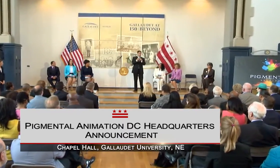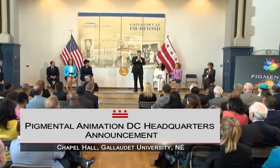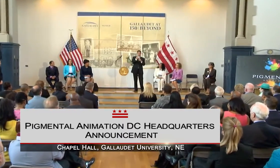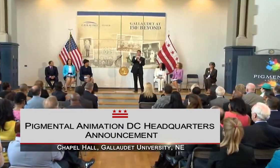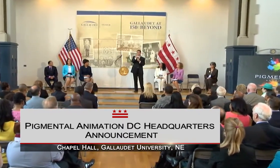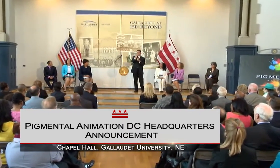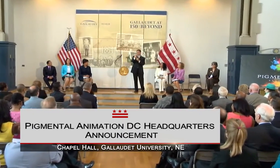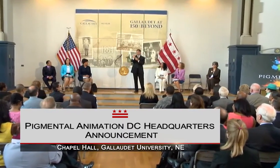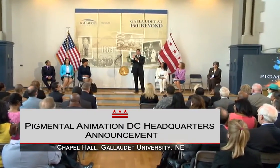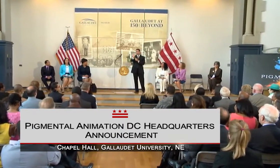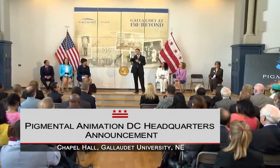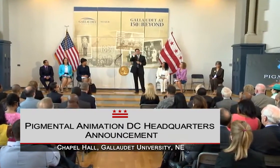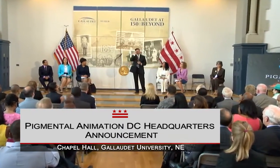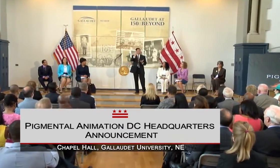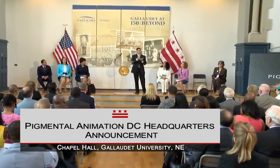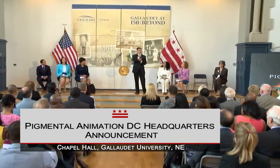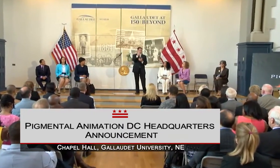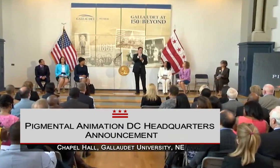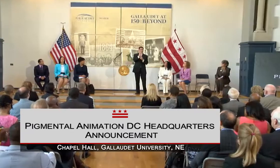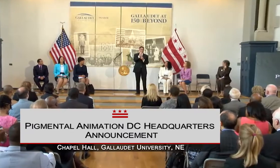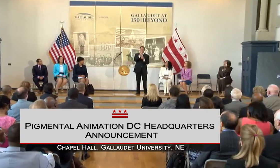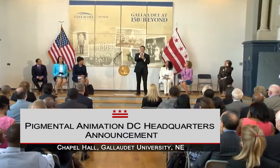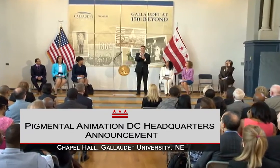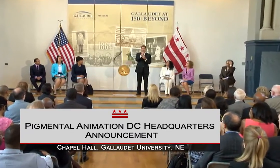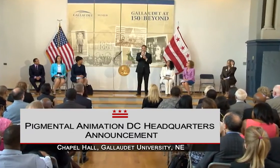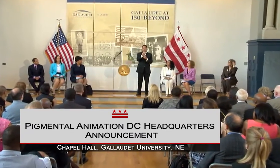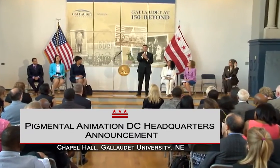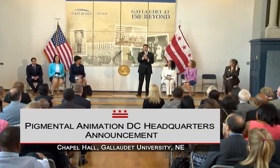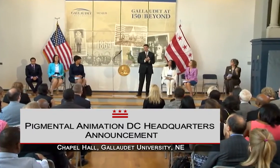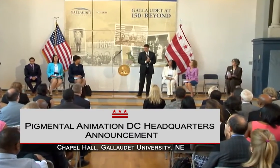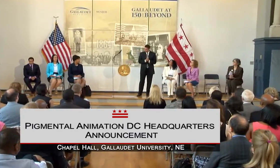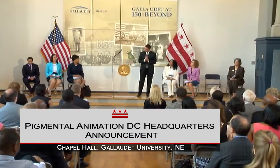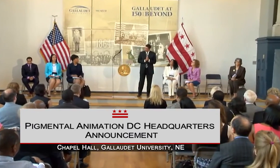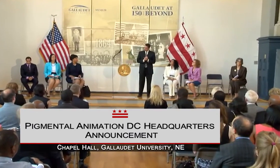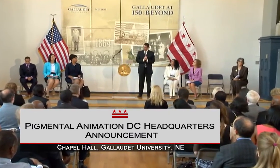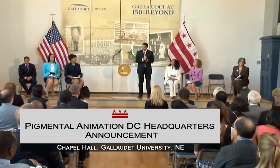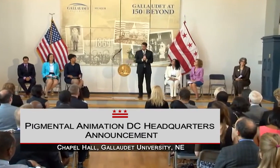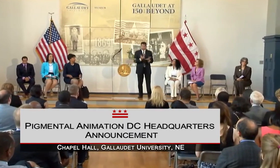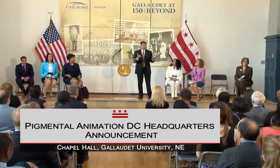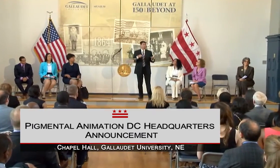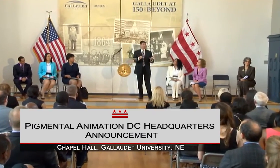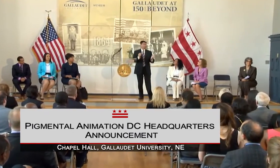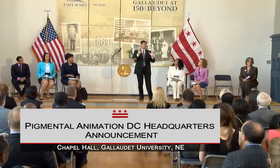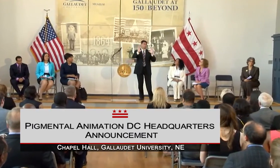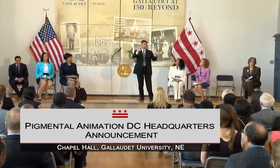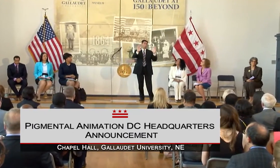ADMINISTRATION. I'M ALSO THE CEO OF THE GALLAUDET UNIVERSITY FOUNDATION.